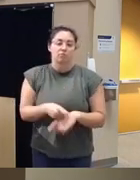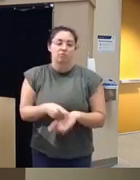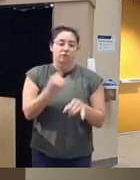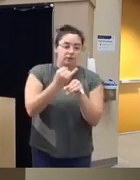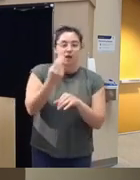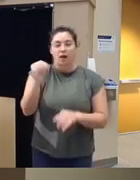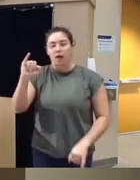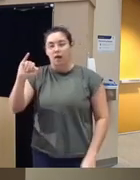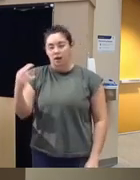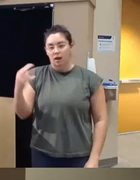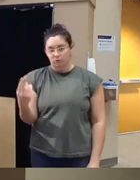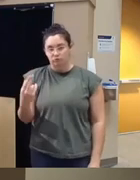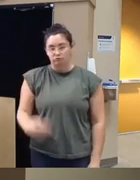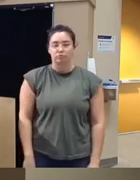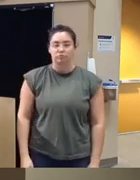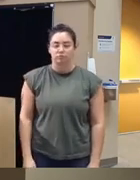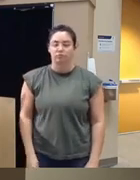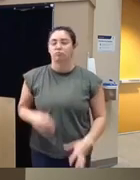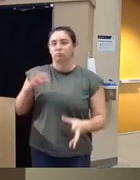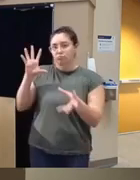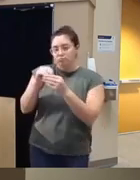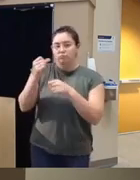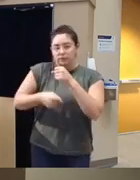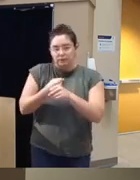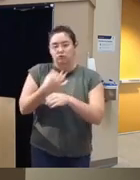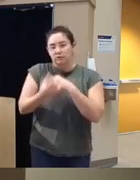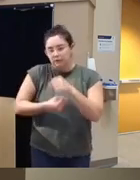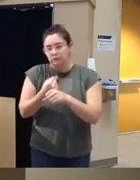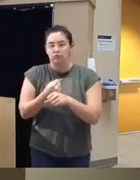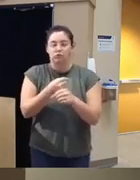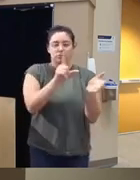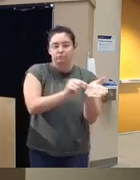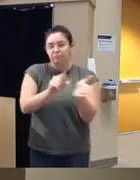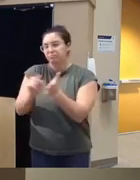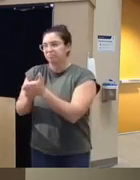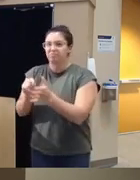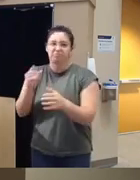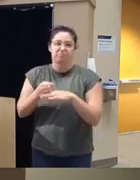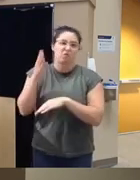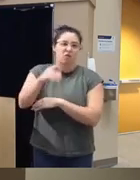and she's also received many awards over the years wrote about 100 about 100 articles over